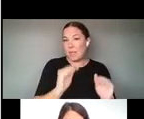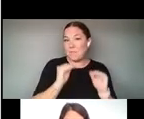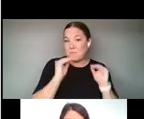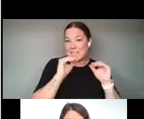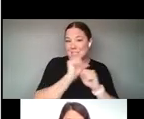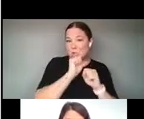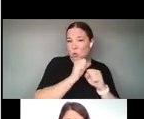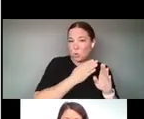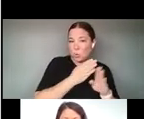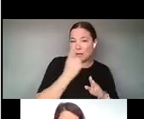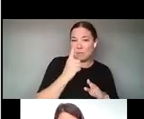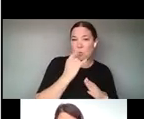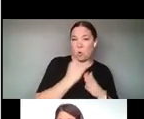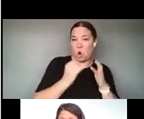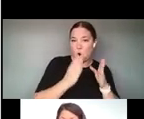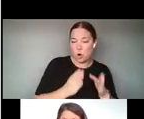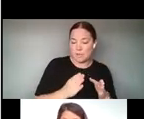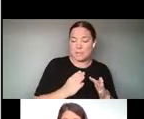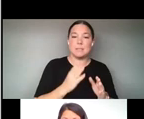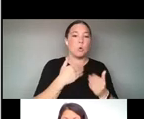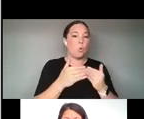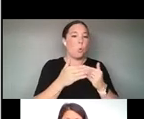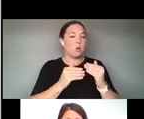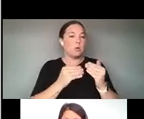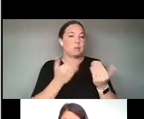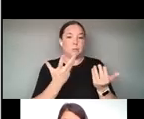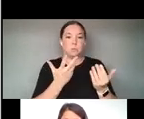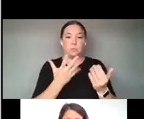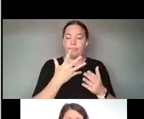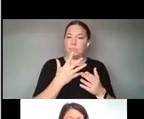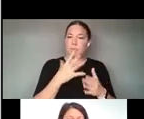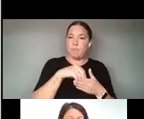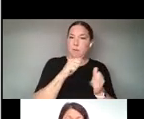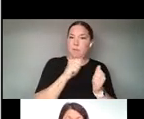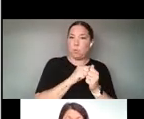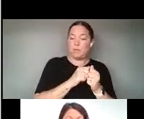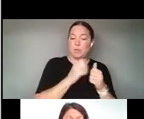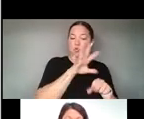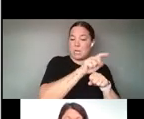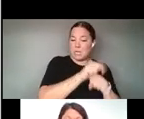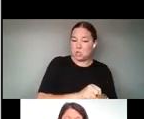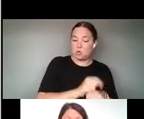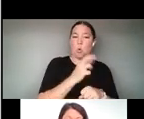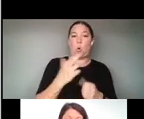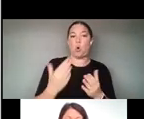PRACTITIONERS EXPLORING TRADITIONAL OR EXPANDED FORMS. AND, AGAIN, WE'RE REALLY UPLIFTING THIS